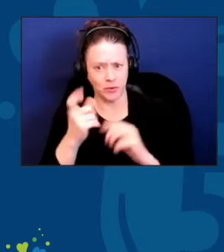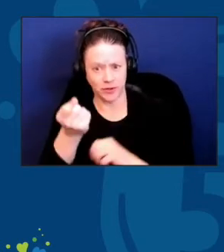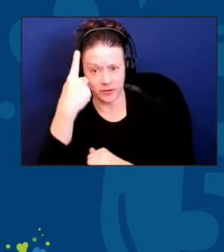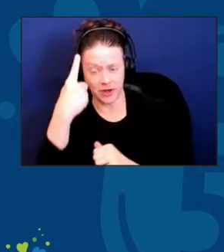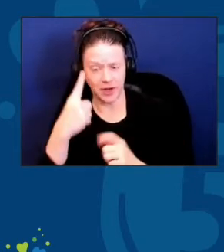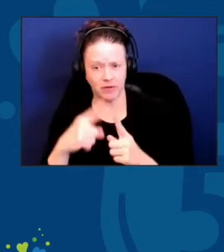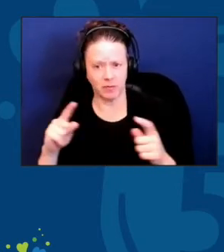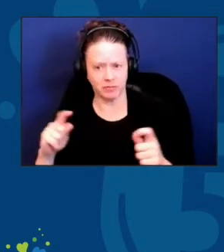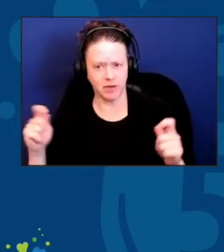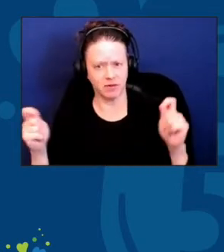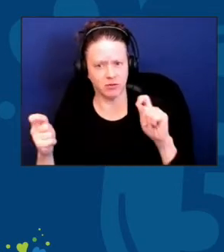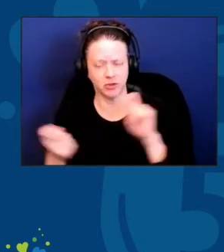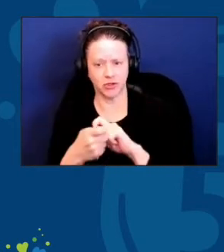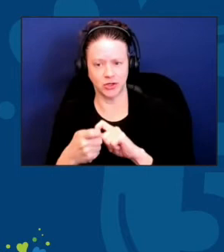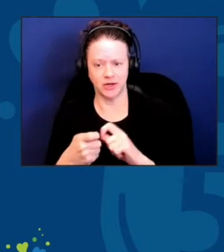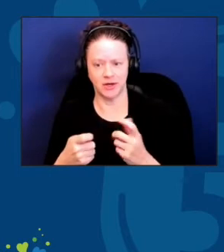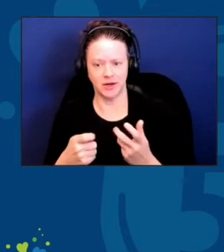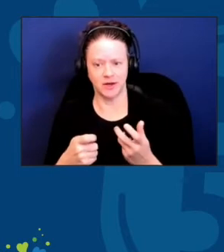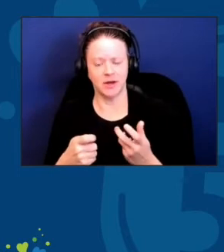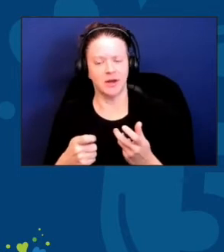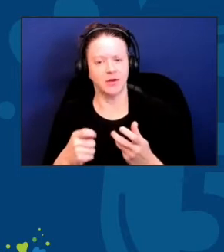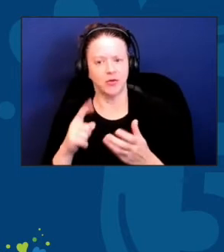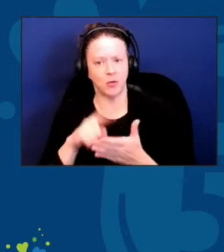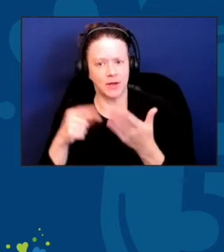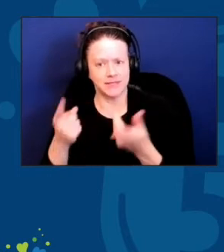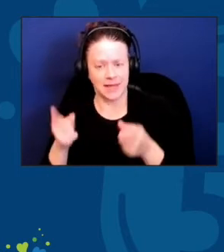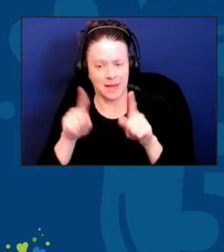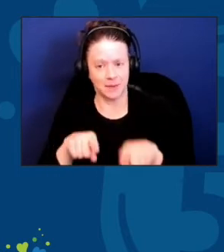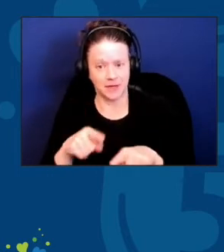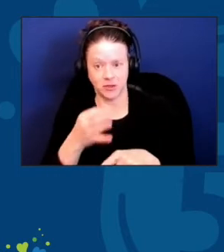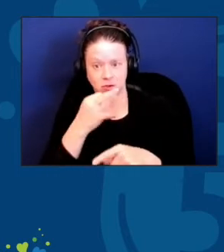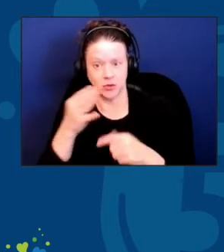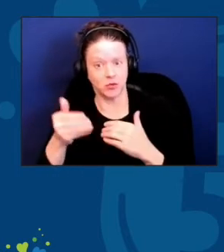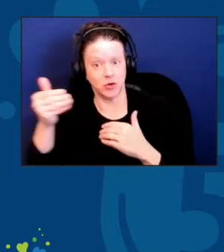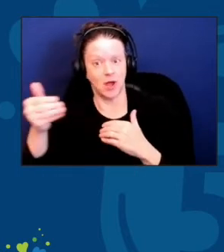into the wave crashing on our shores of generational change.